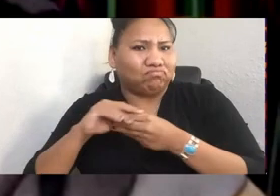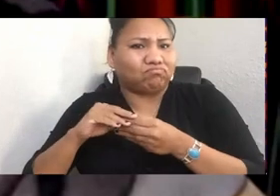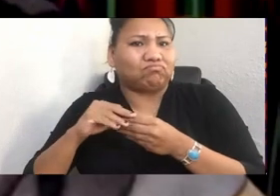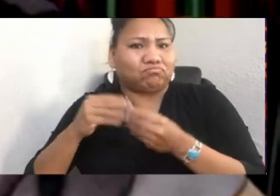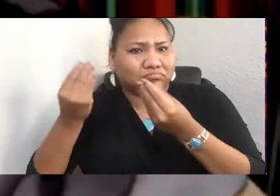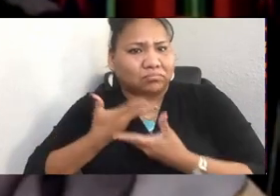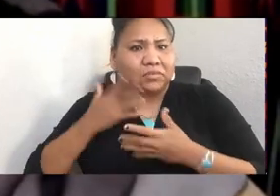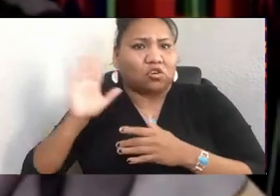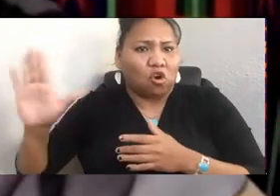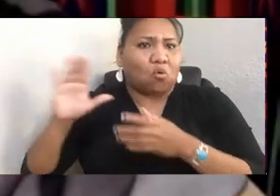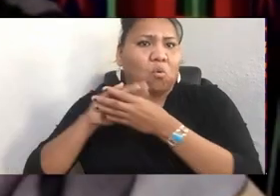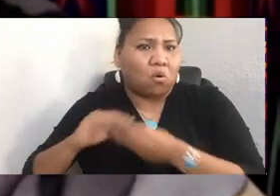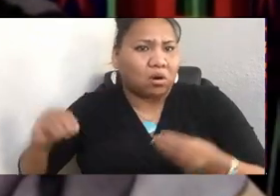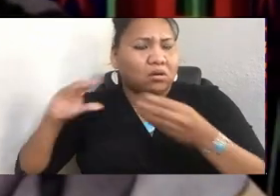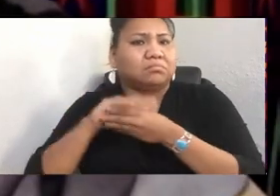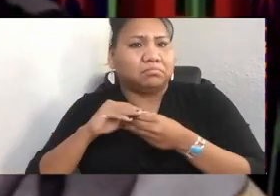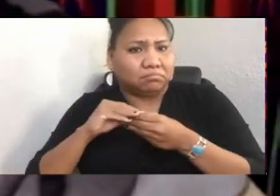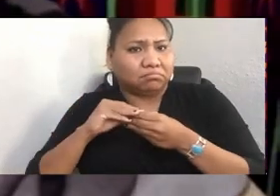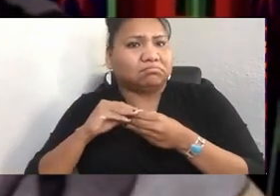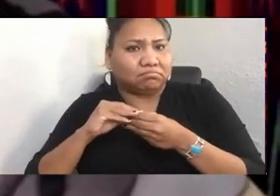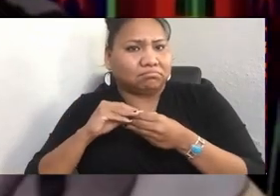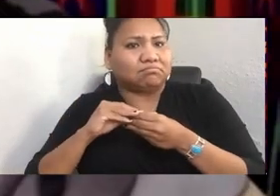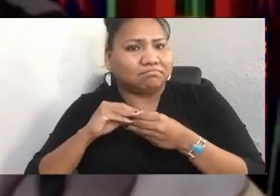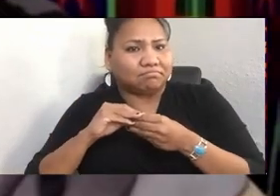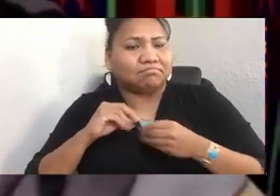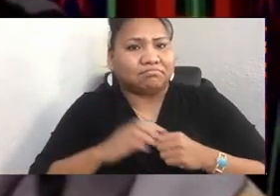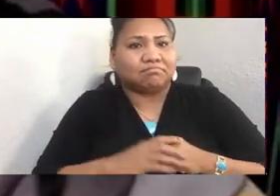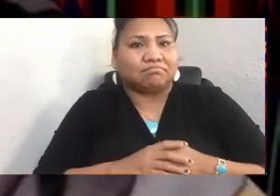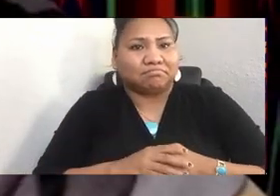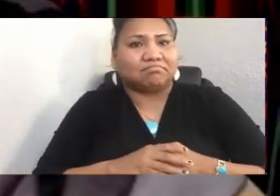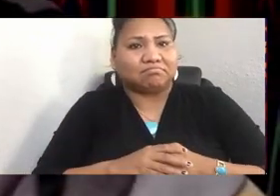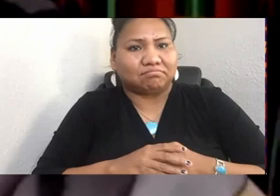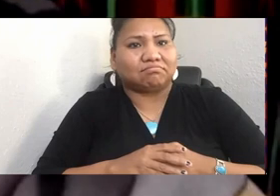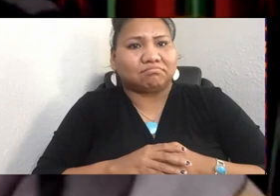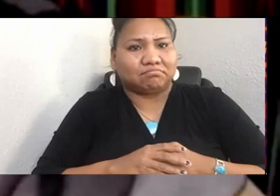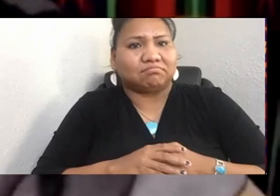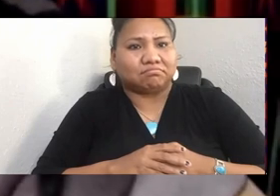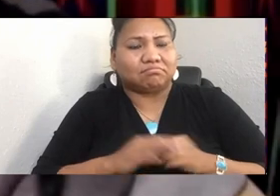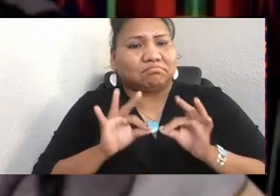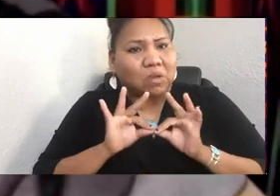Also included in a deep activism for our Native community,